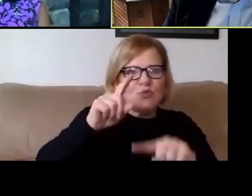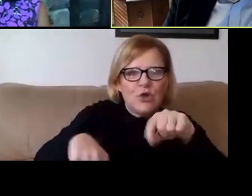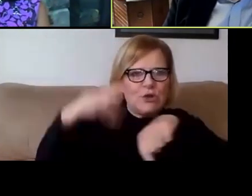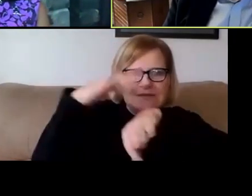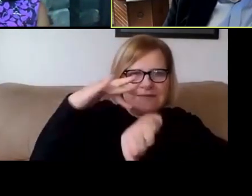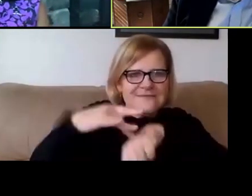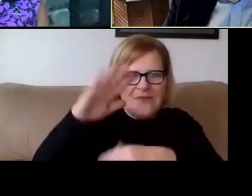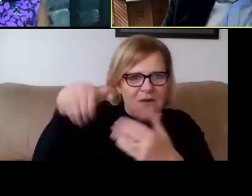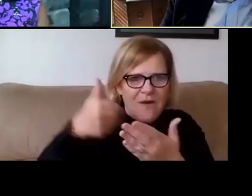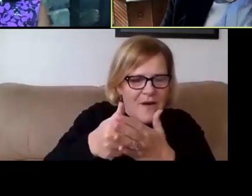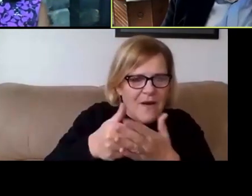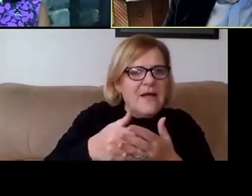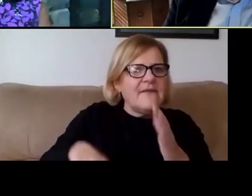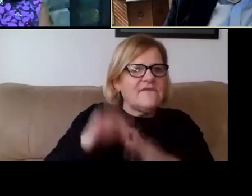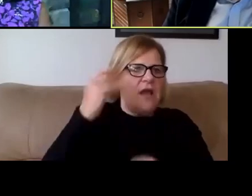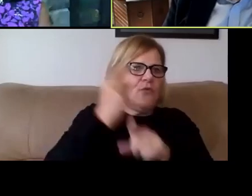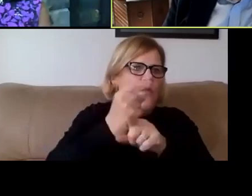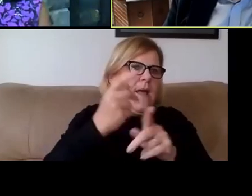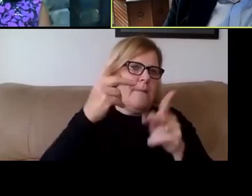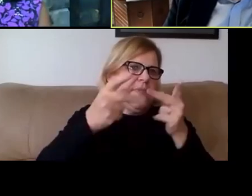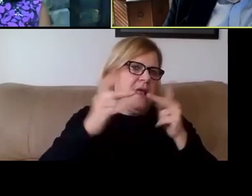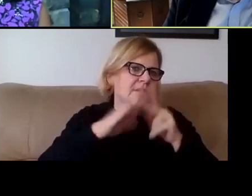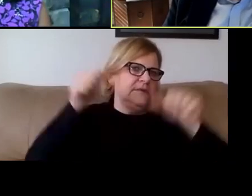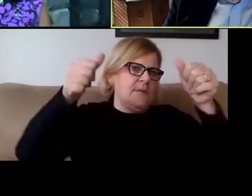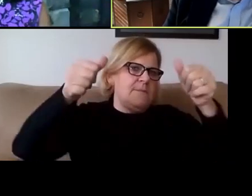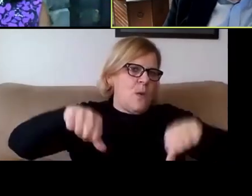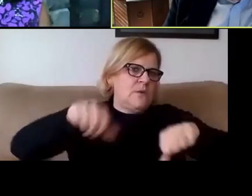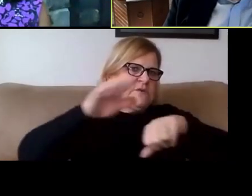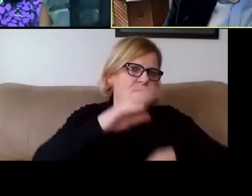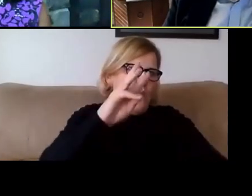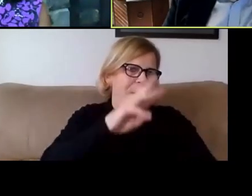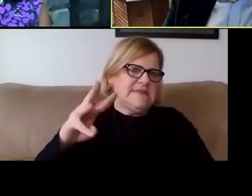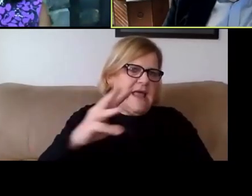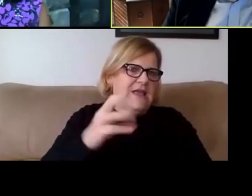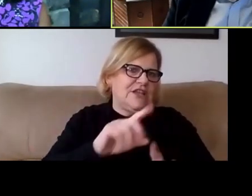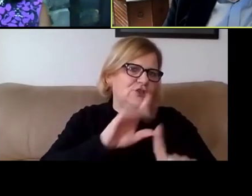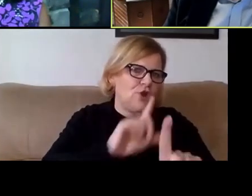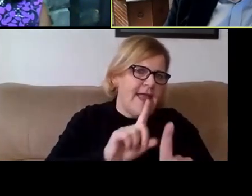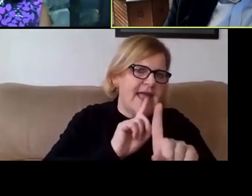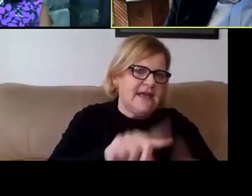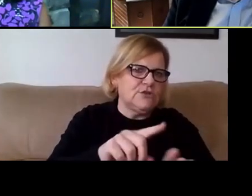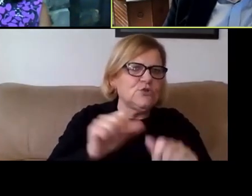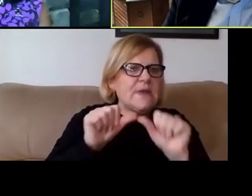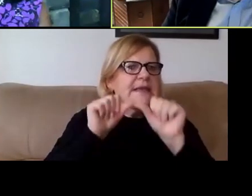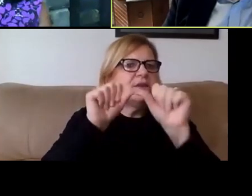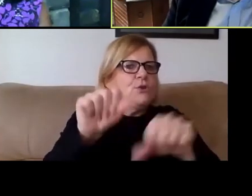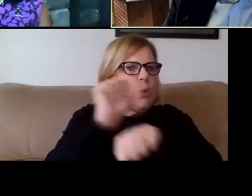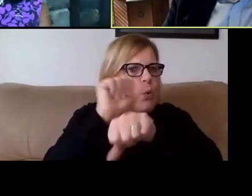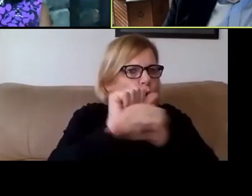and find the proper place up on our website to post them so we can get answers to you as we continue to work together